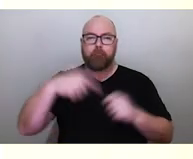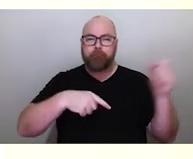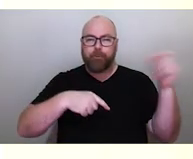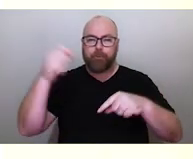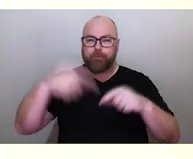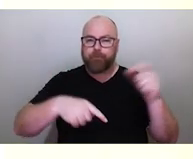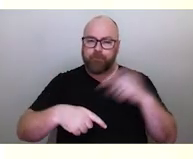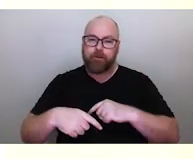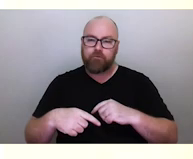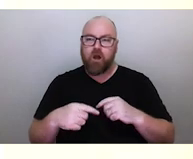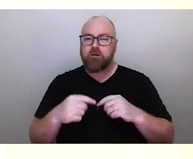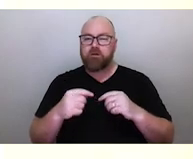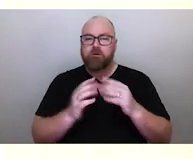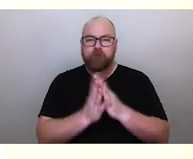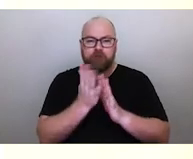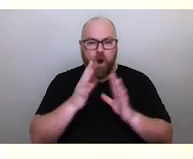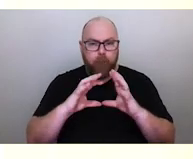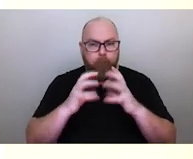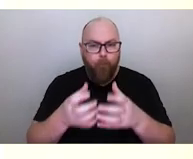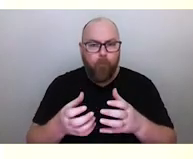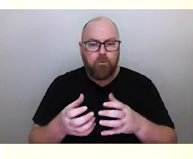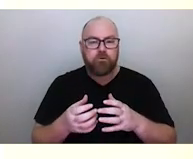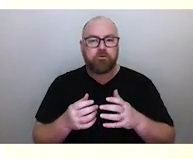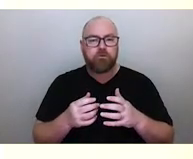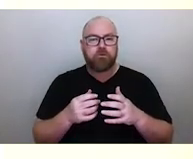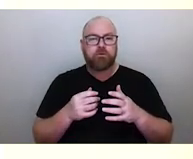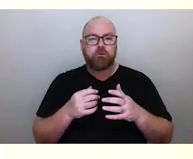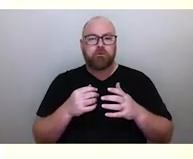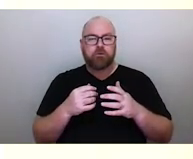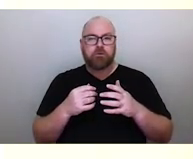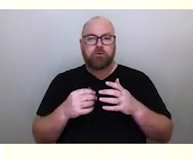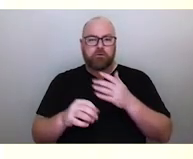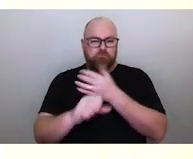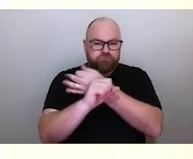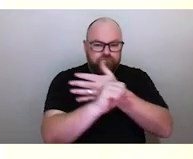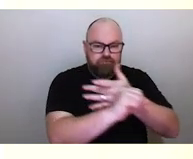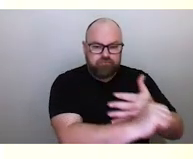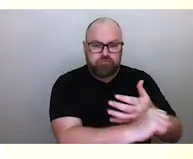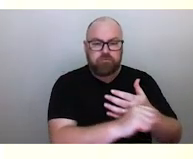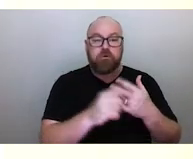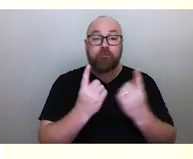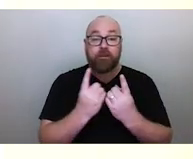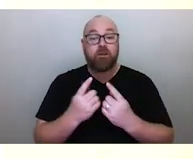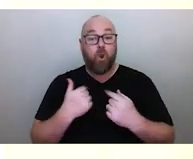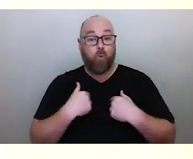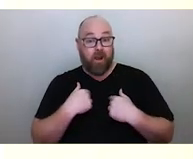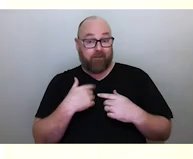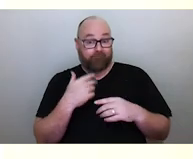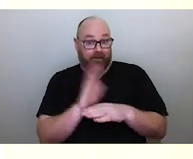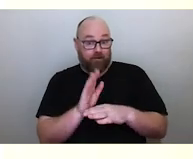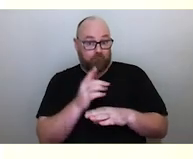and fireballs and culture and tradition all throughout history. And we filmed a segment of this in the Torres Strait,